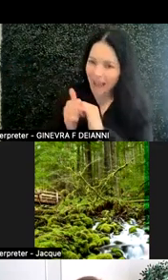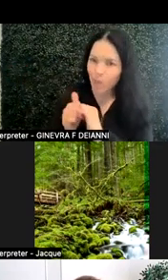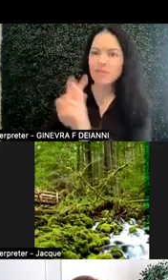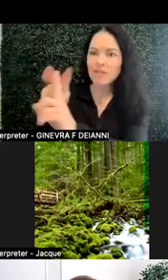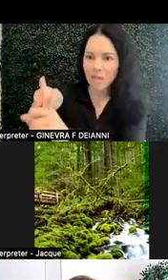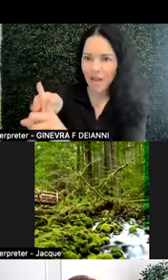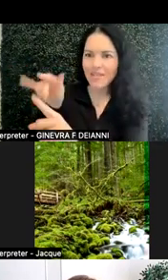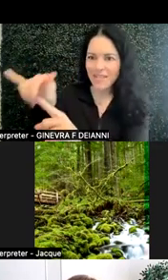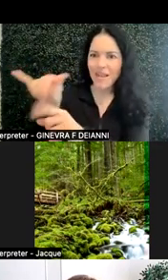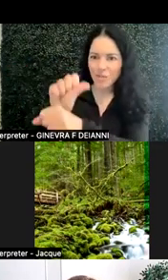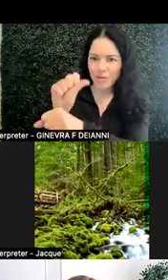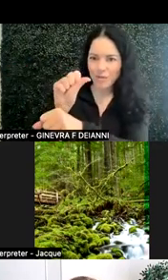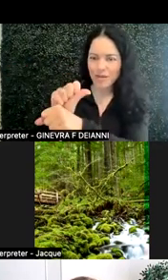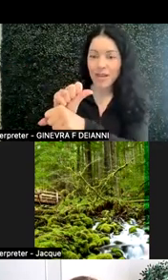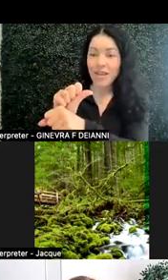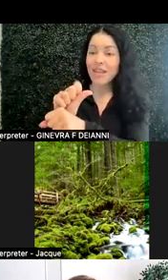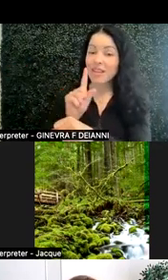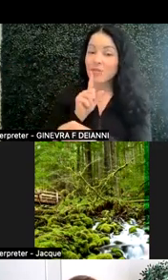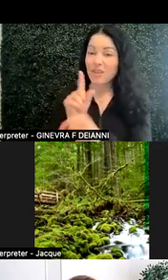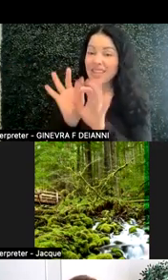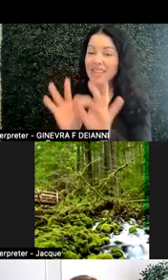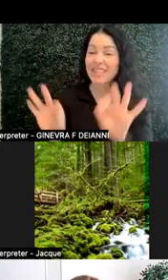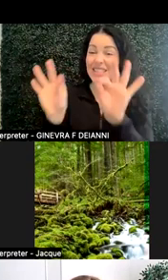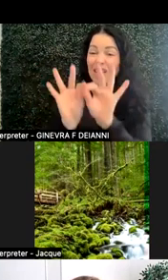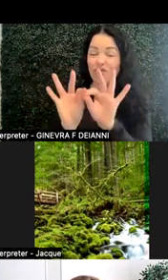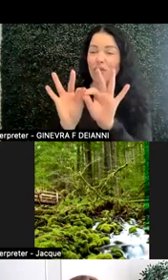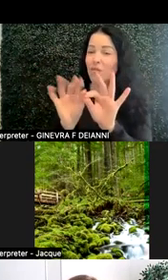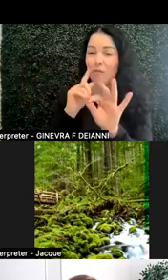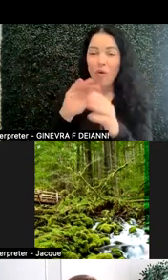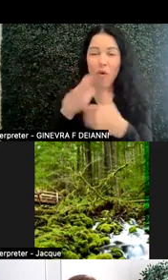is actually essential to all learners of all age